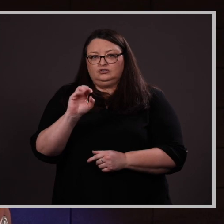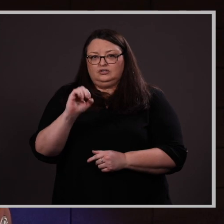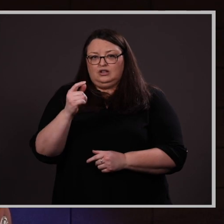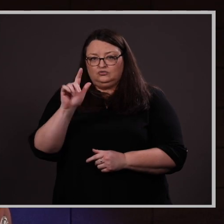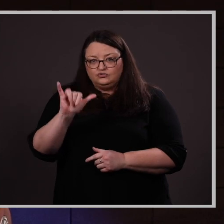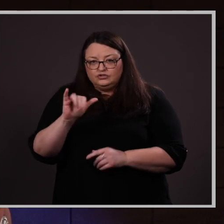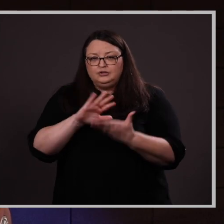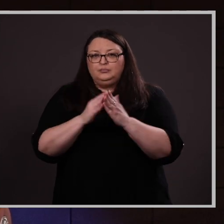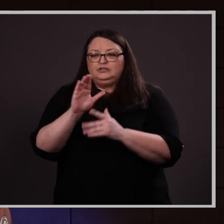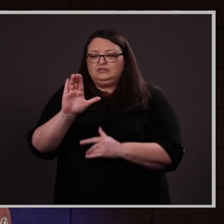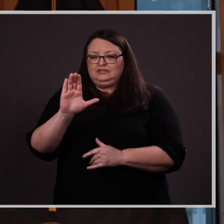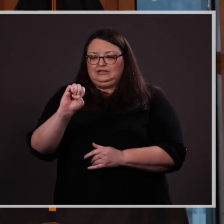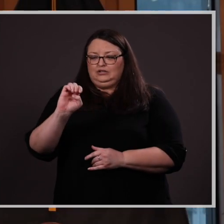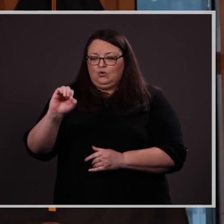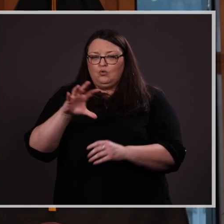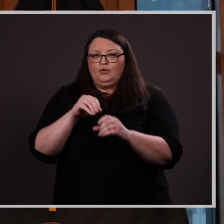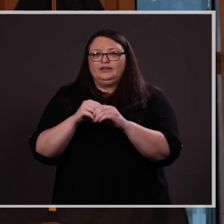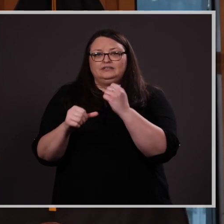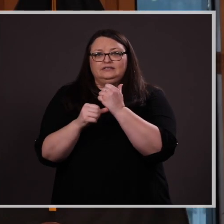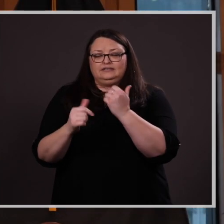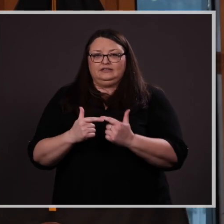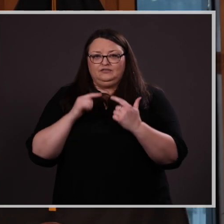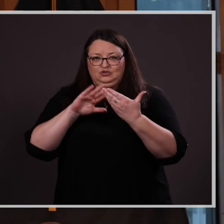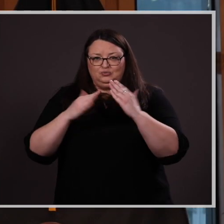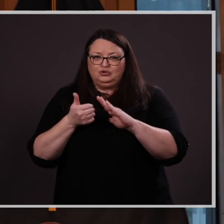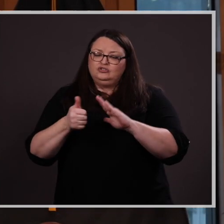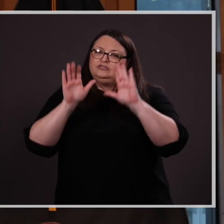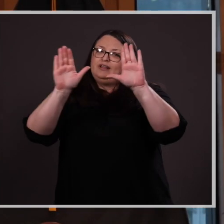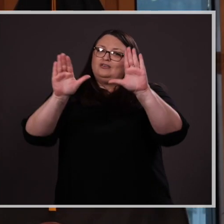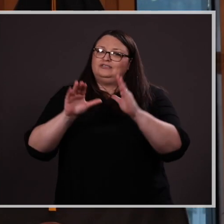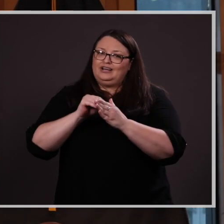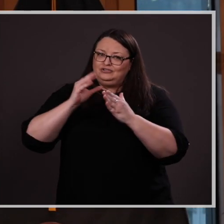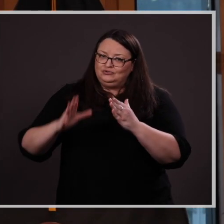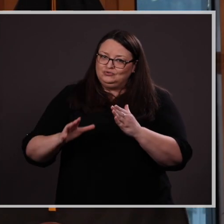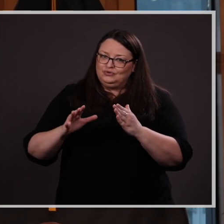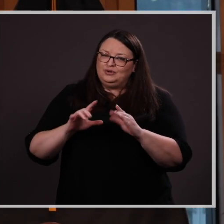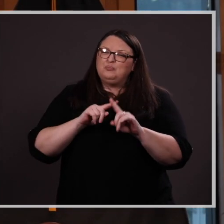assisted living facility. She is an outstanding student, but more important,